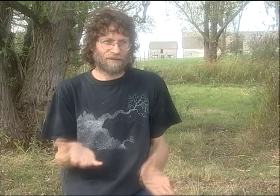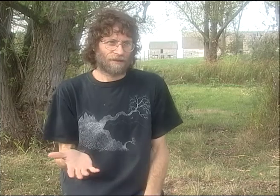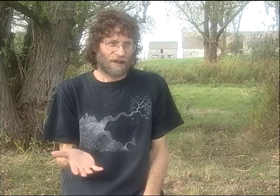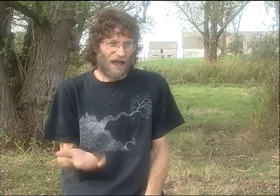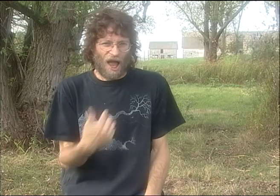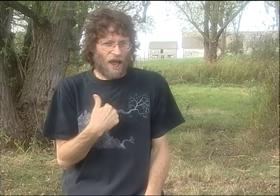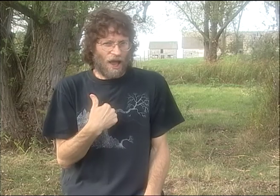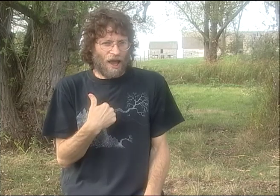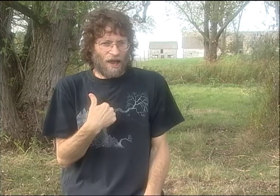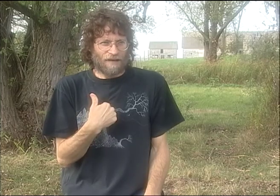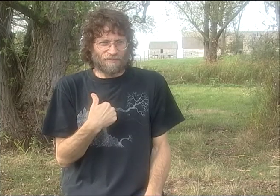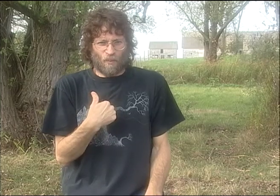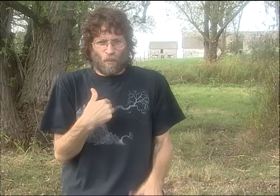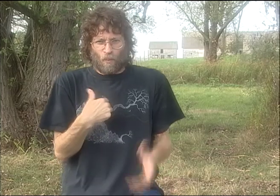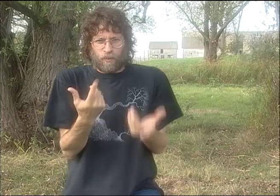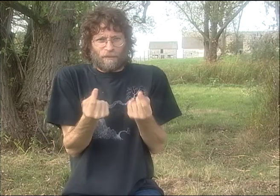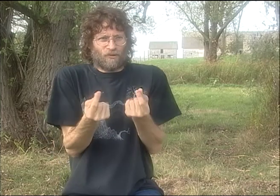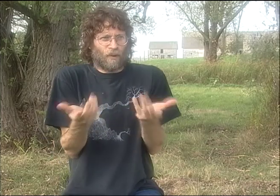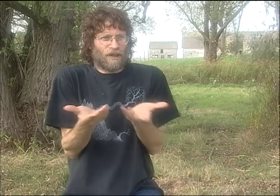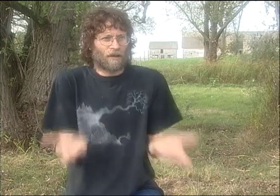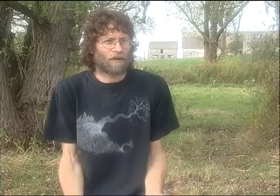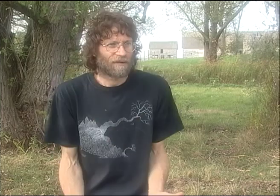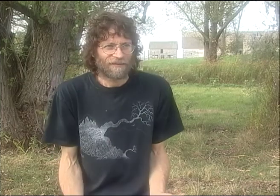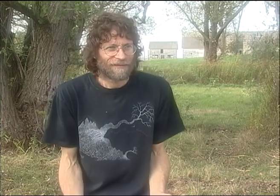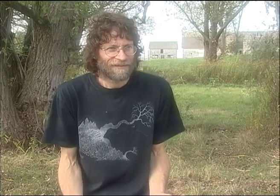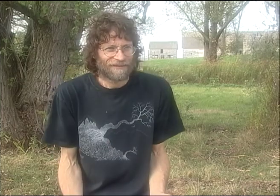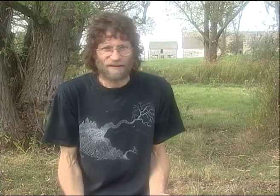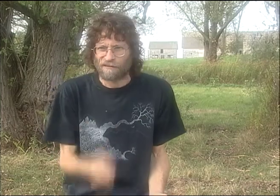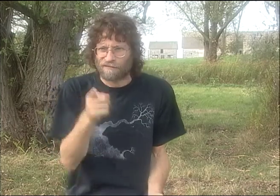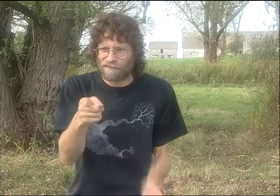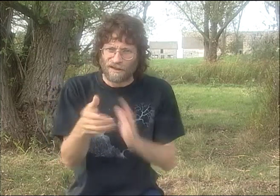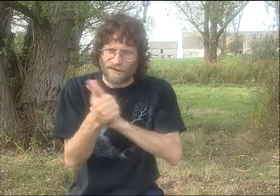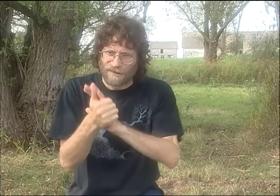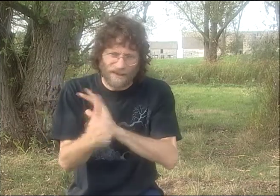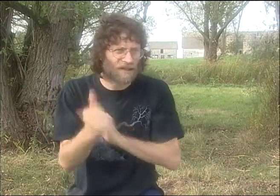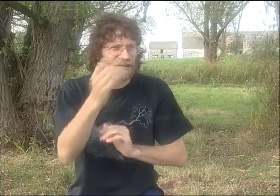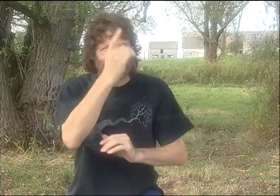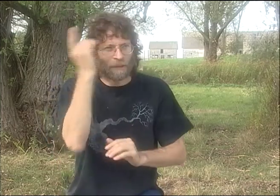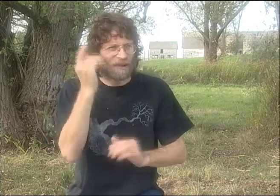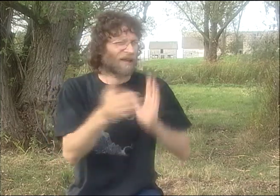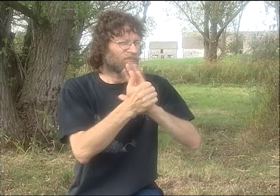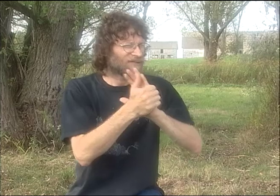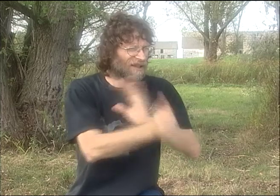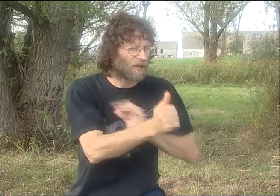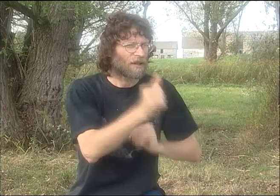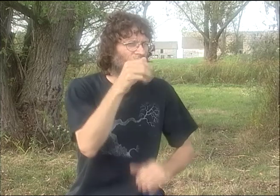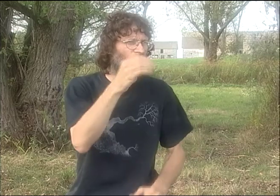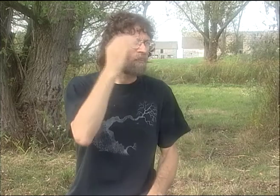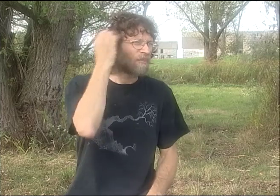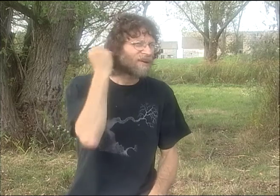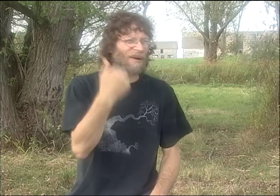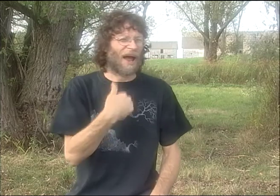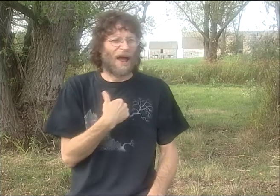AND SOMETIMES, TO BE REALLY HONEST WITH YOU, I'D WALK IN AND GO, "HOLY COW! WHAT AM I DOING HERE?" THEY'RE SO GOOD.